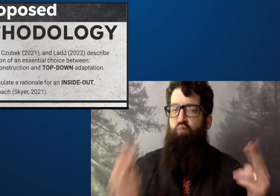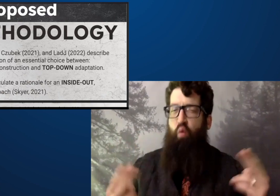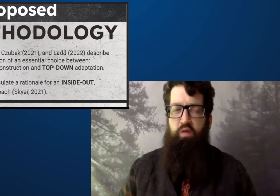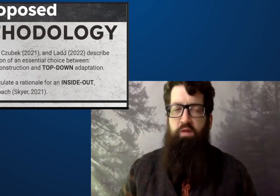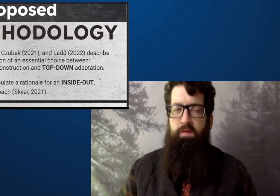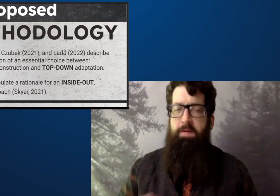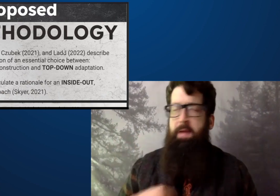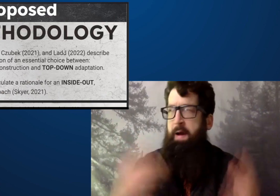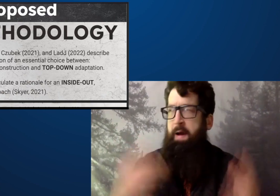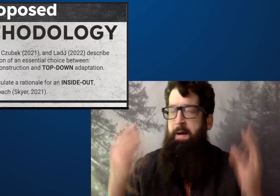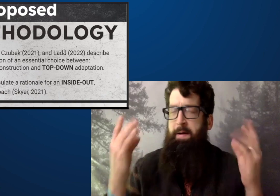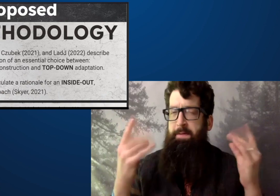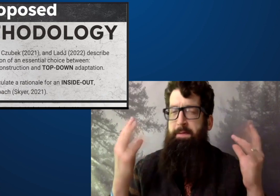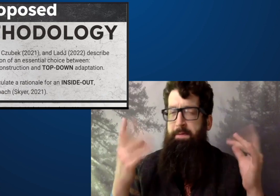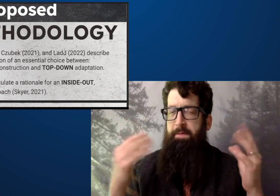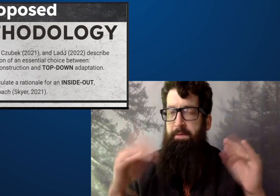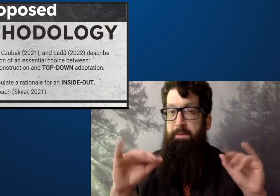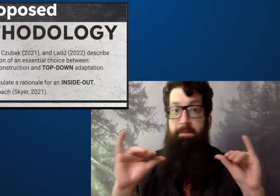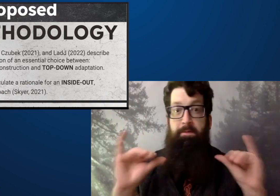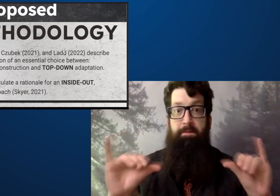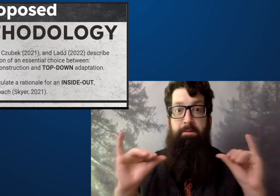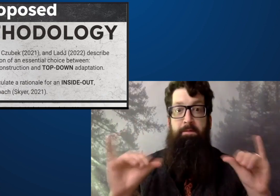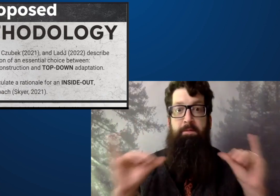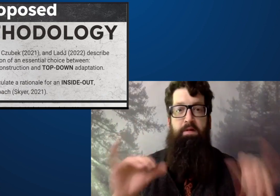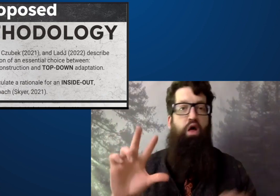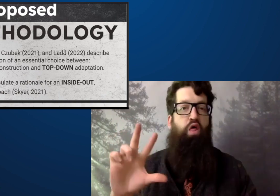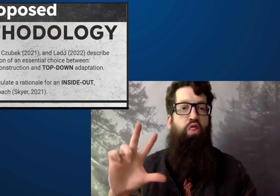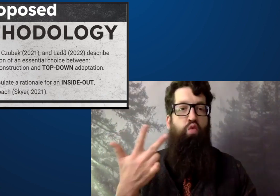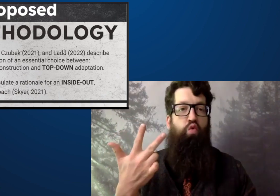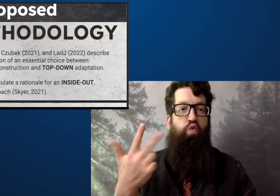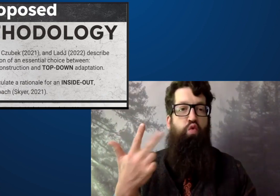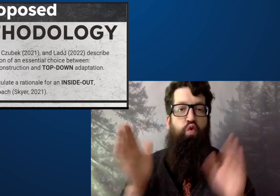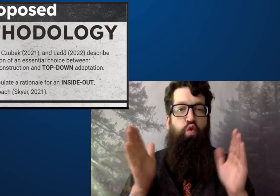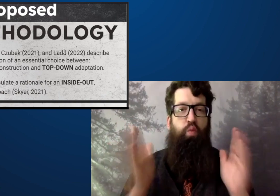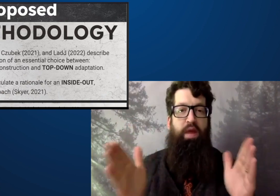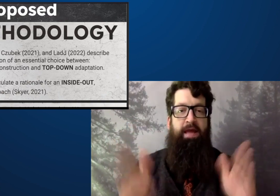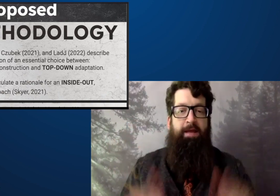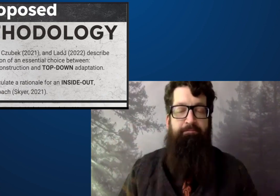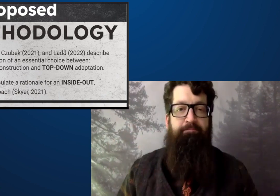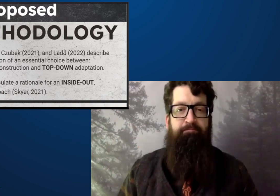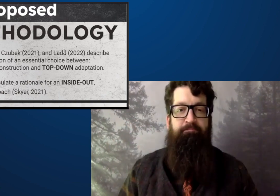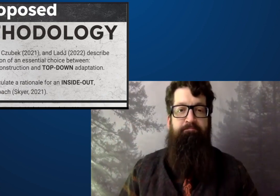There are pros and cons to both approaches.